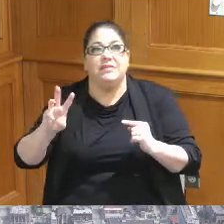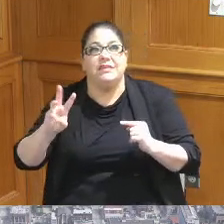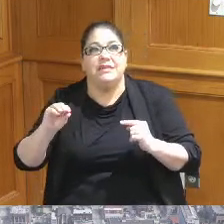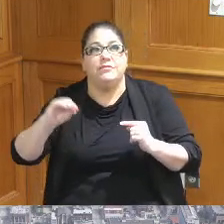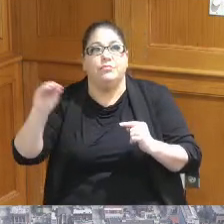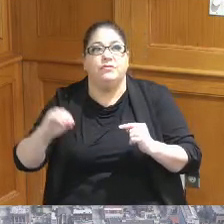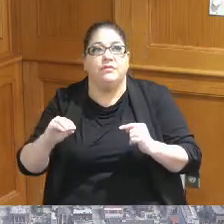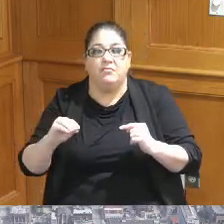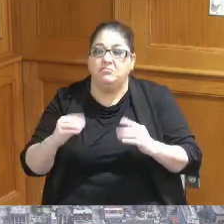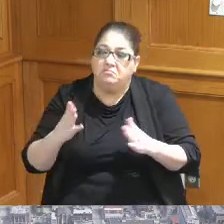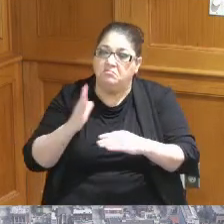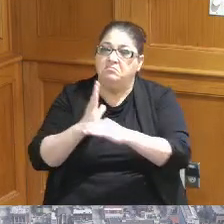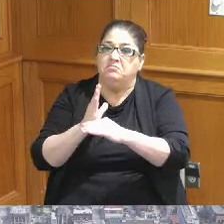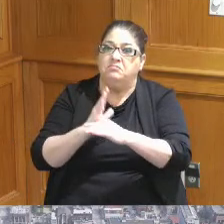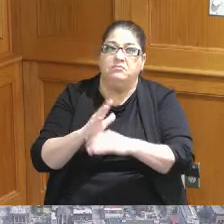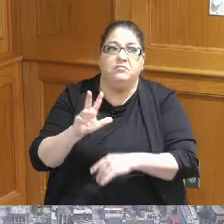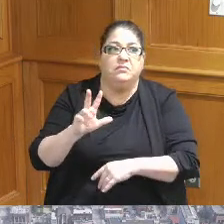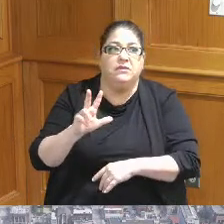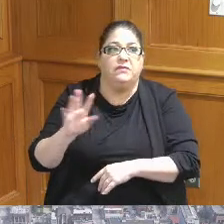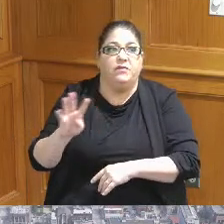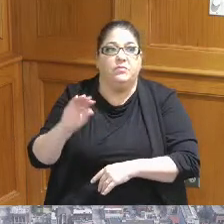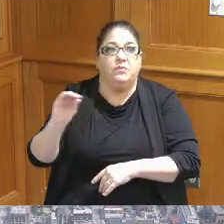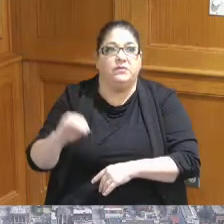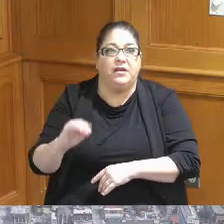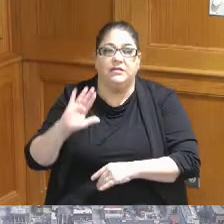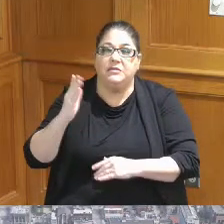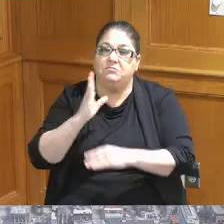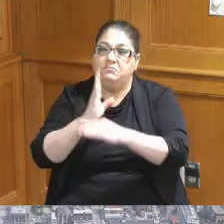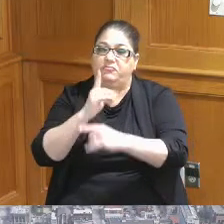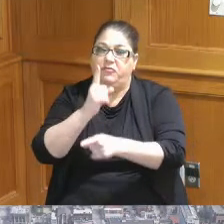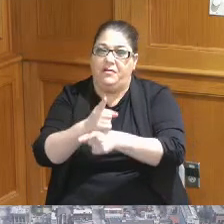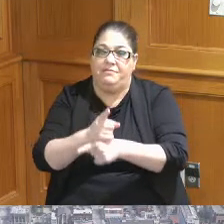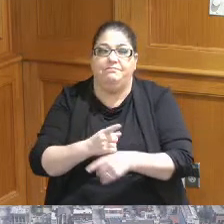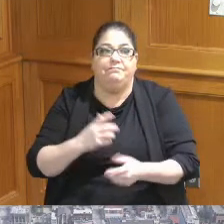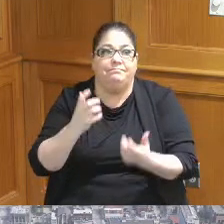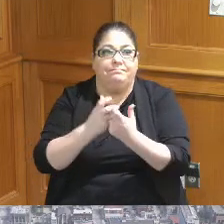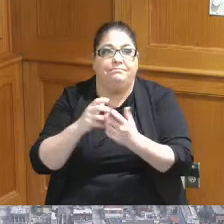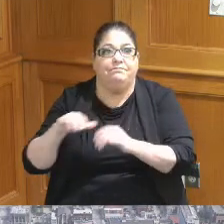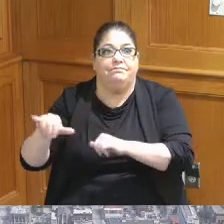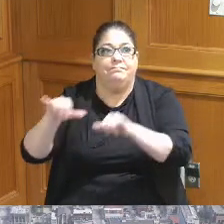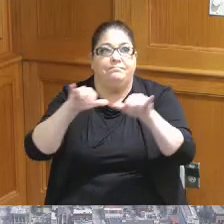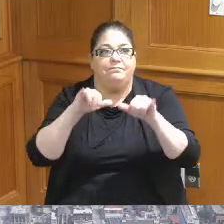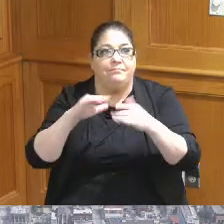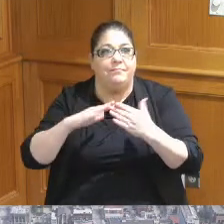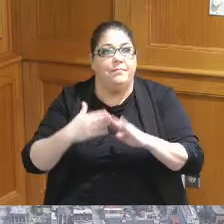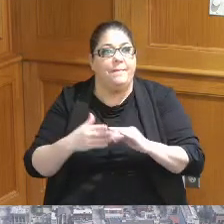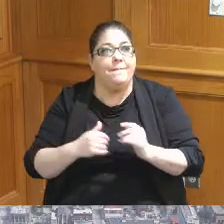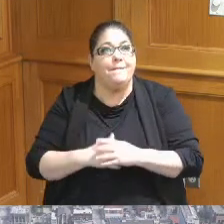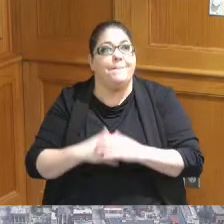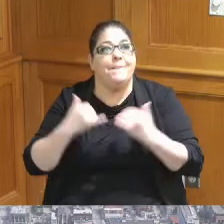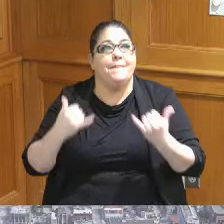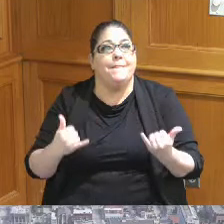is kind of within that Mark so the discussions that are going on now involve closing that Gap